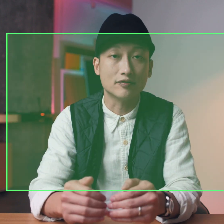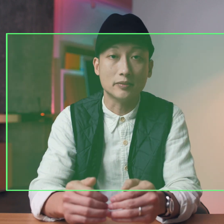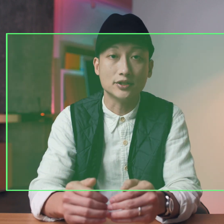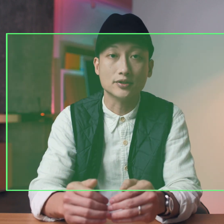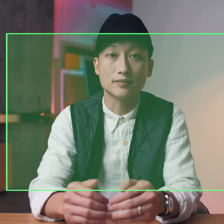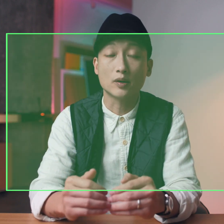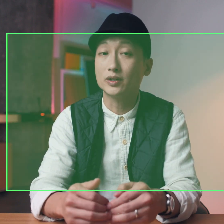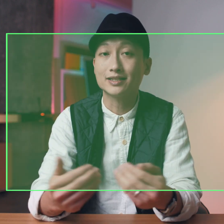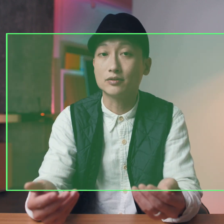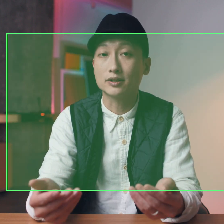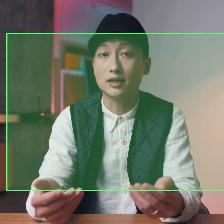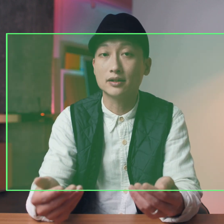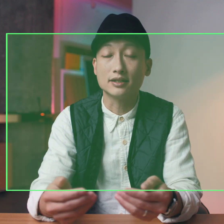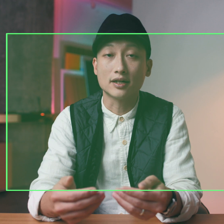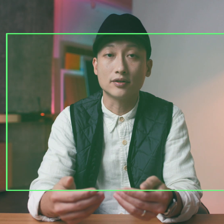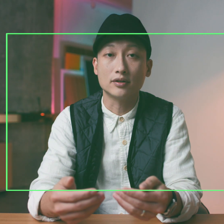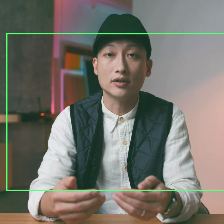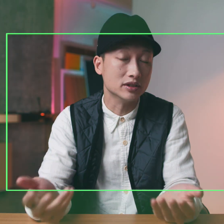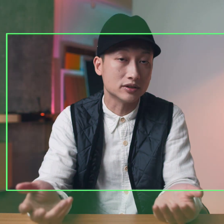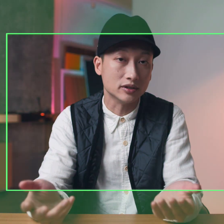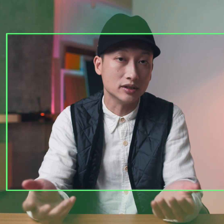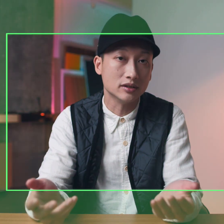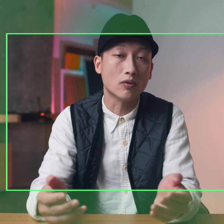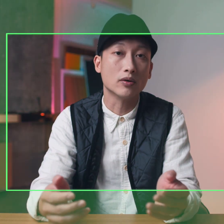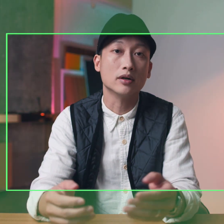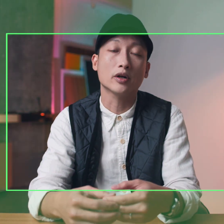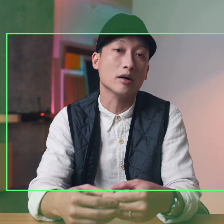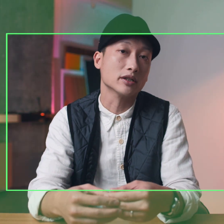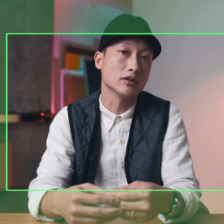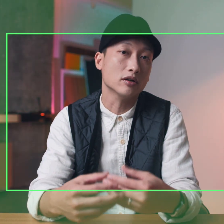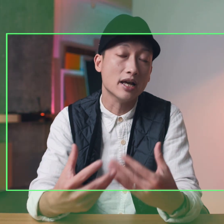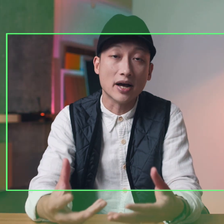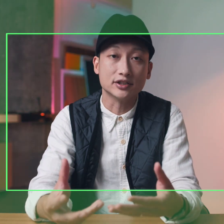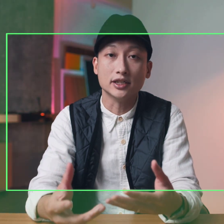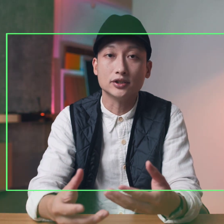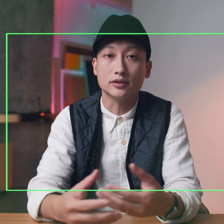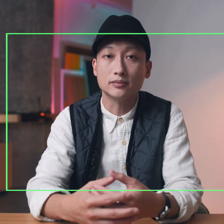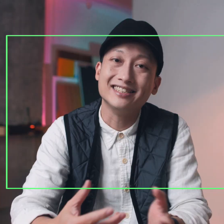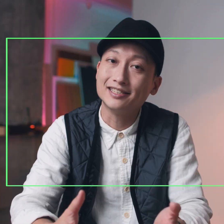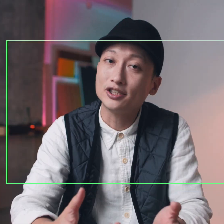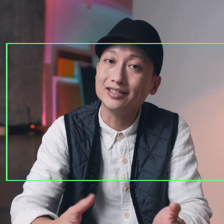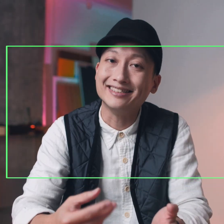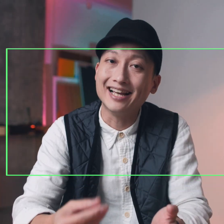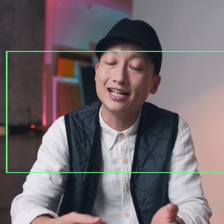information and what is outside is either mystery or what I might call imagination essentially The